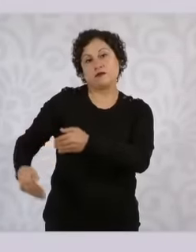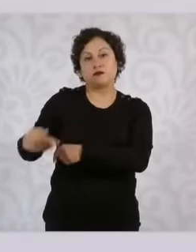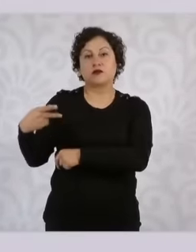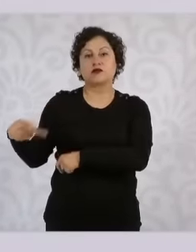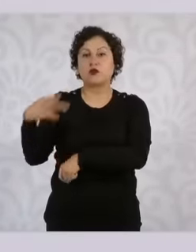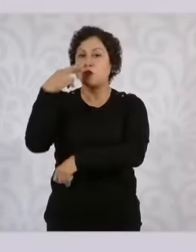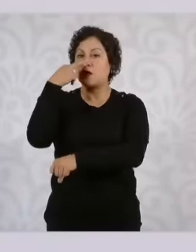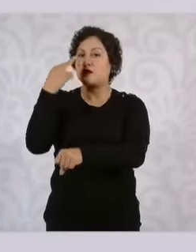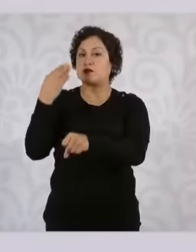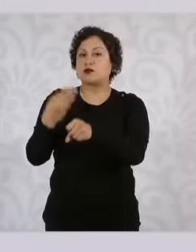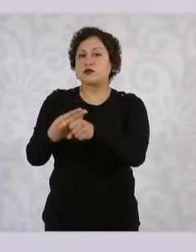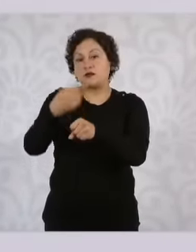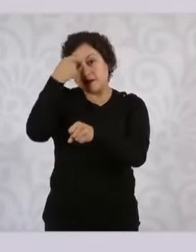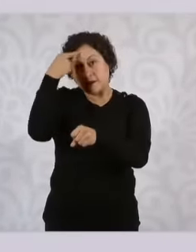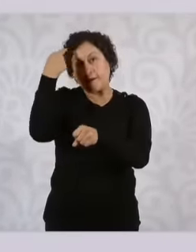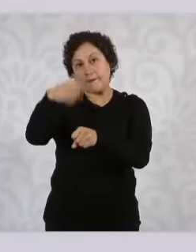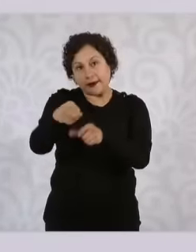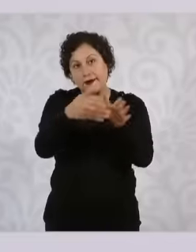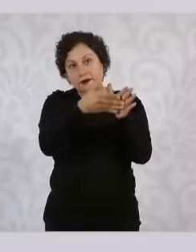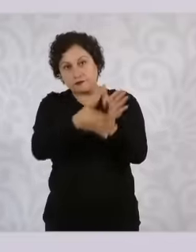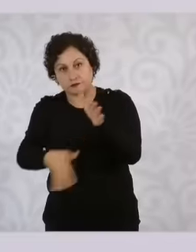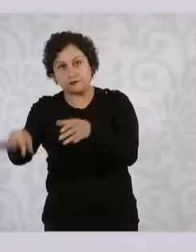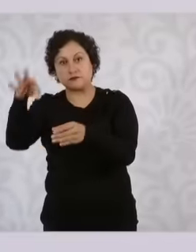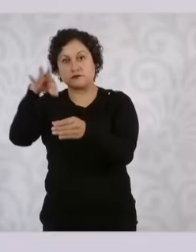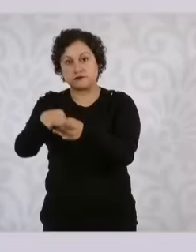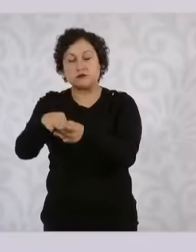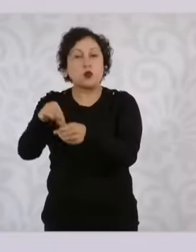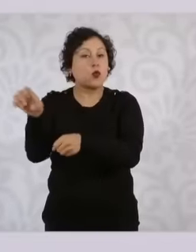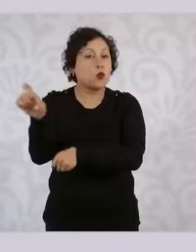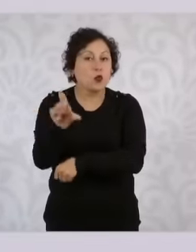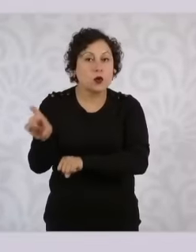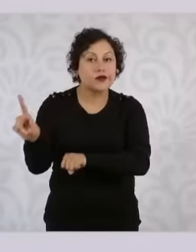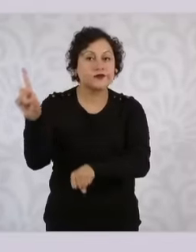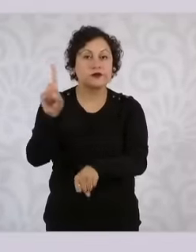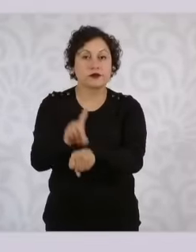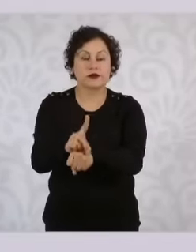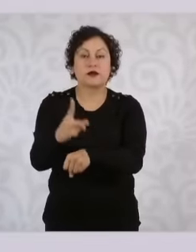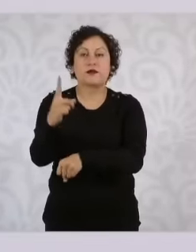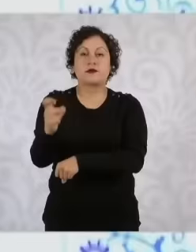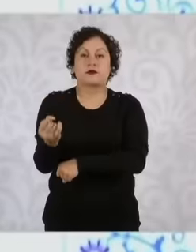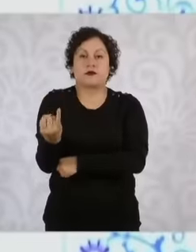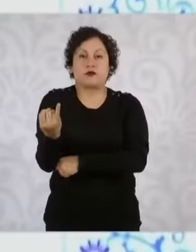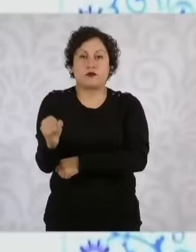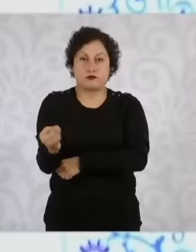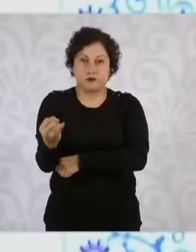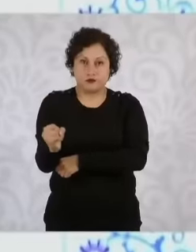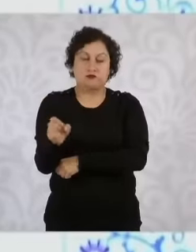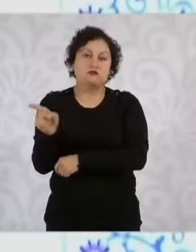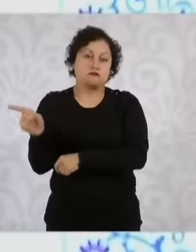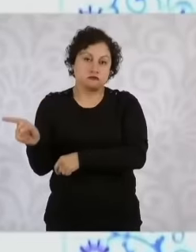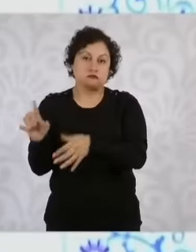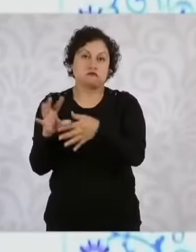the first on June 1 where they will let us know in sufficient time how we are going